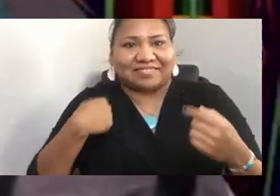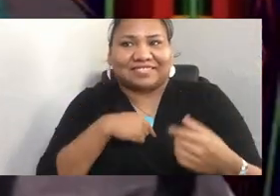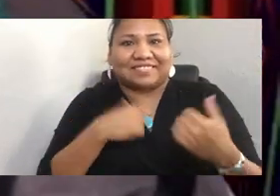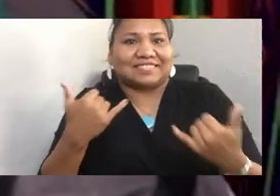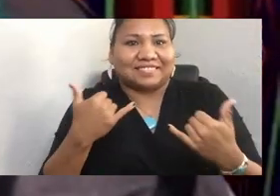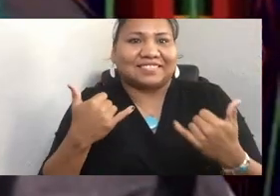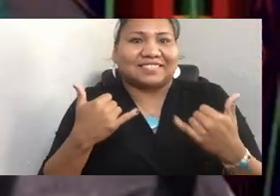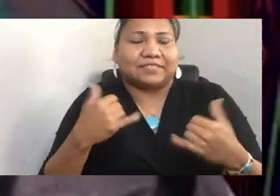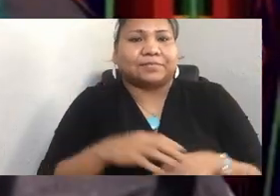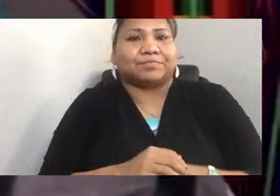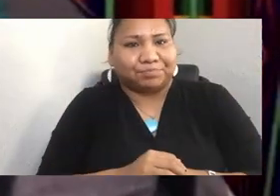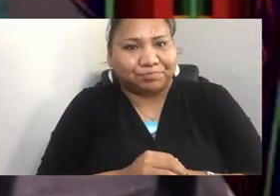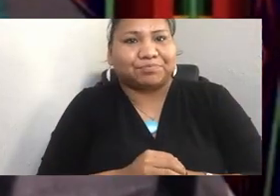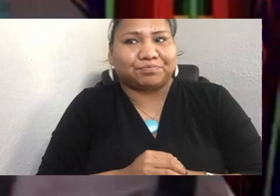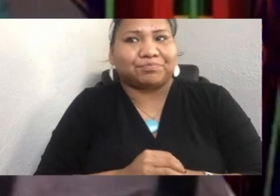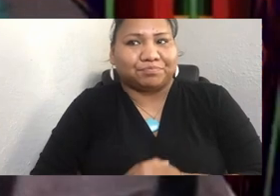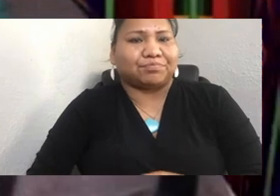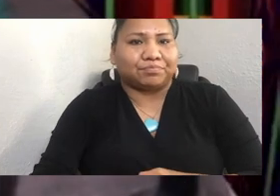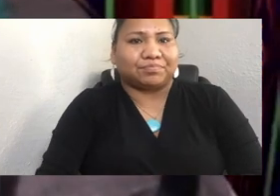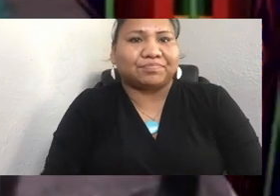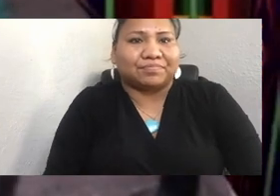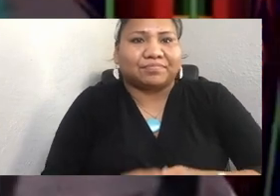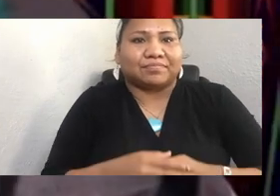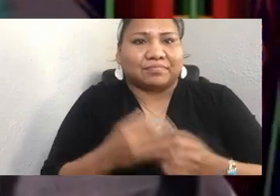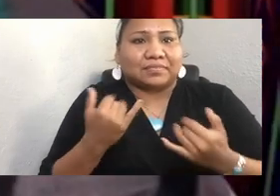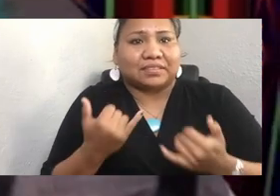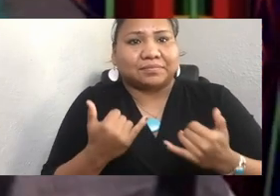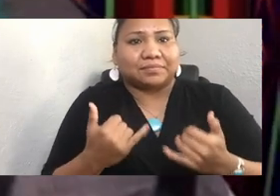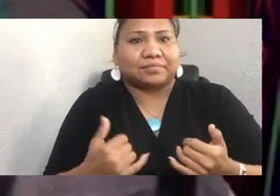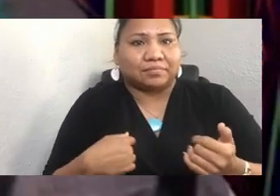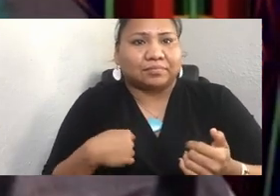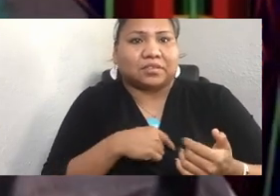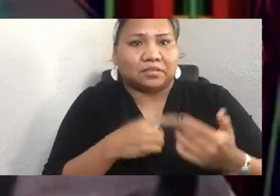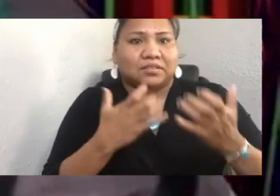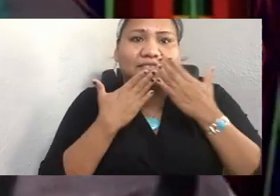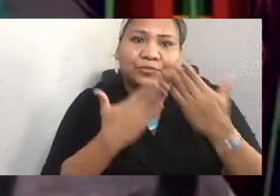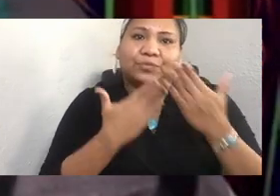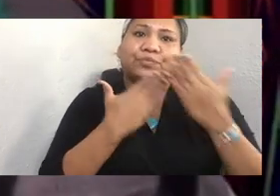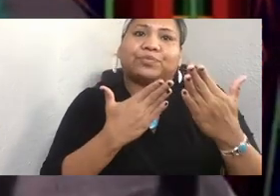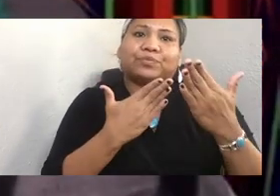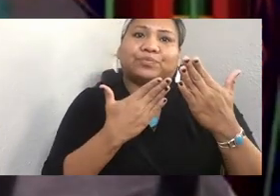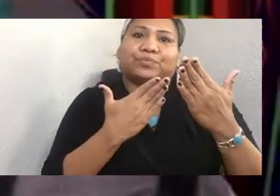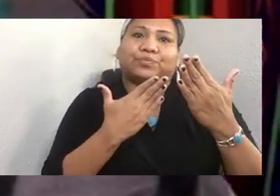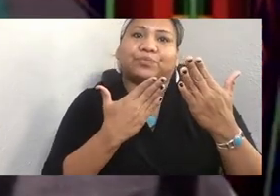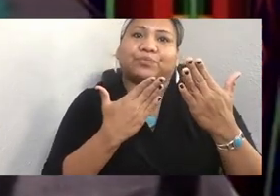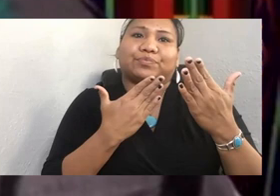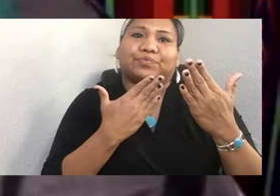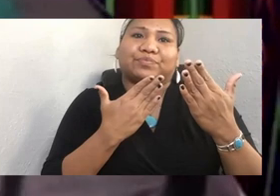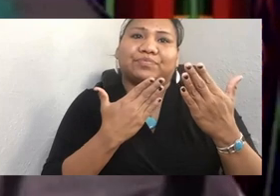With that, we want to say thank you to all of our community organizations.